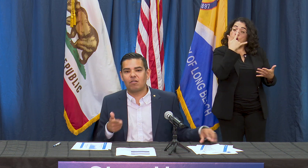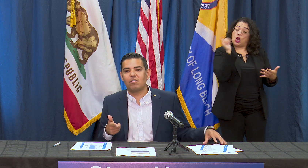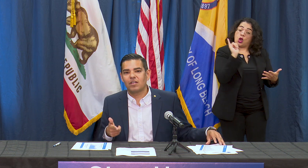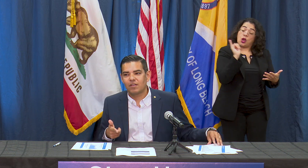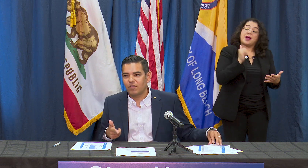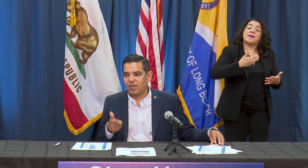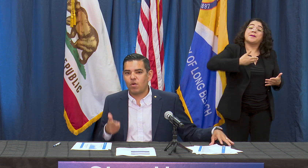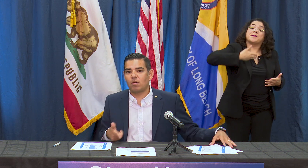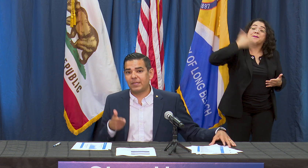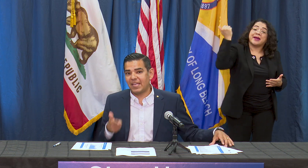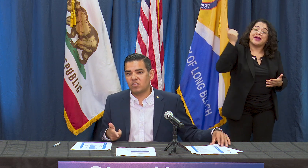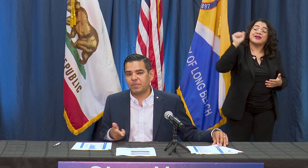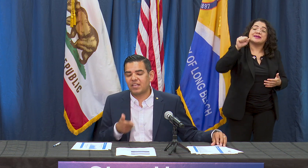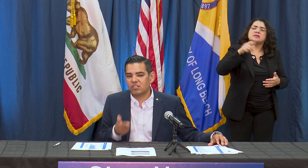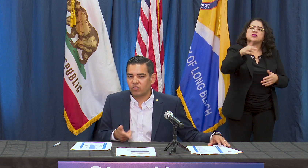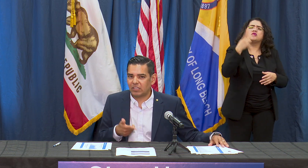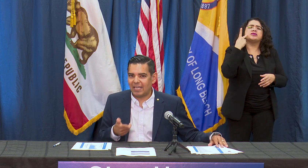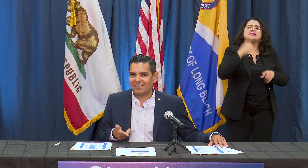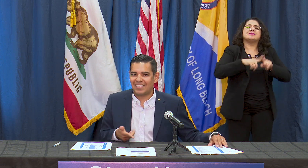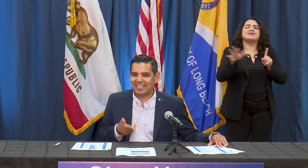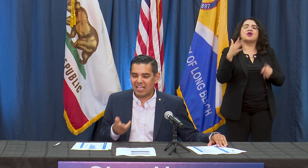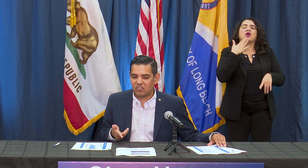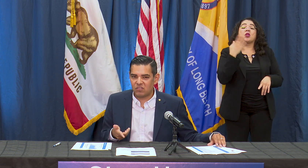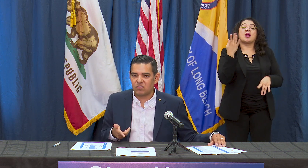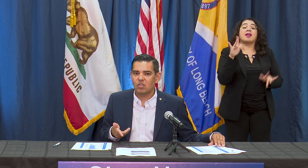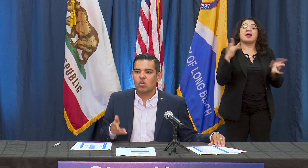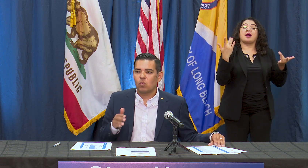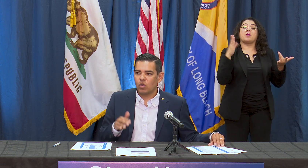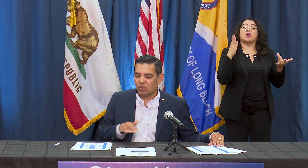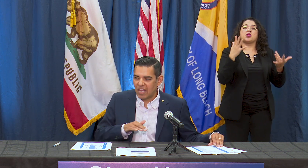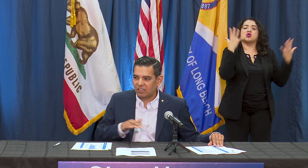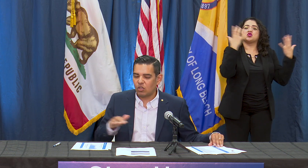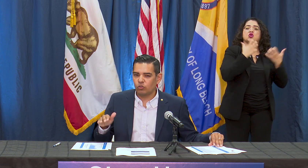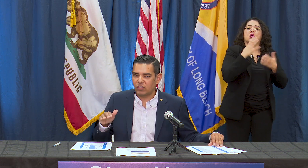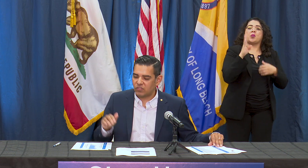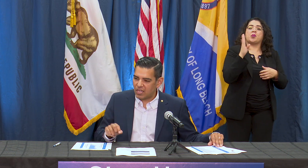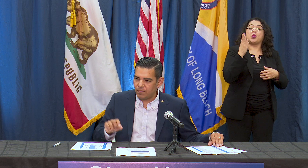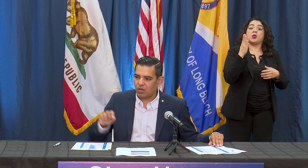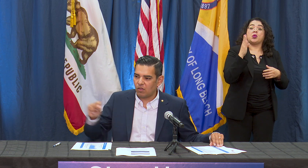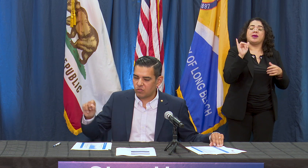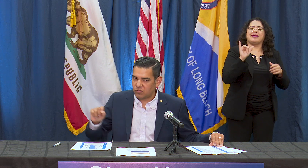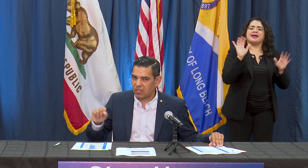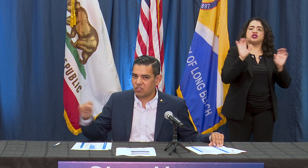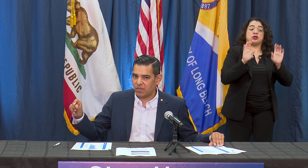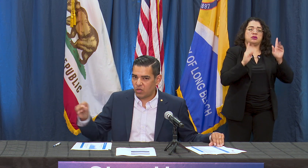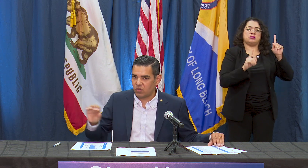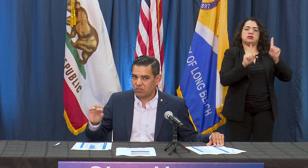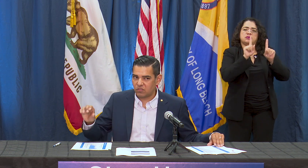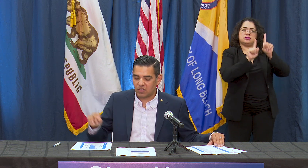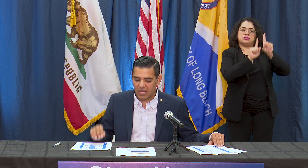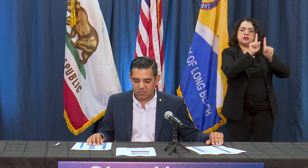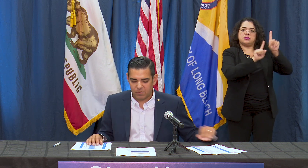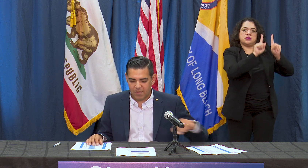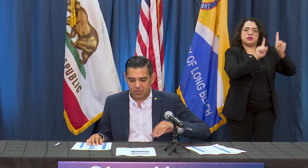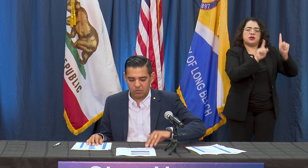than it probably is because of the delays in cases. We are likely holding steady but also seeing some increases in the cases by episode